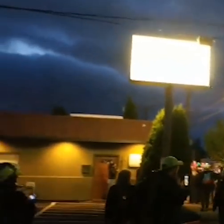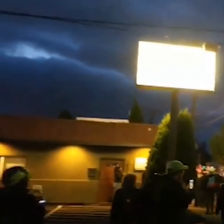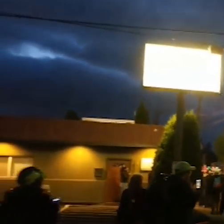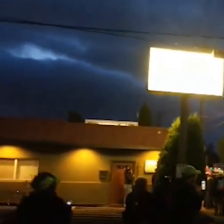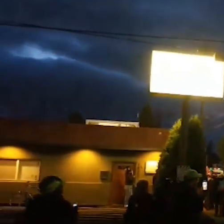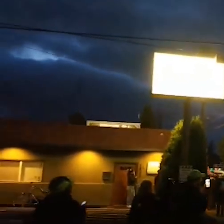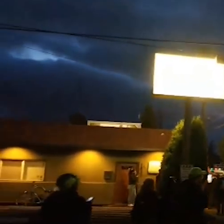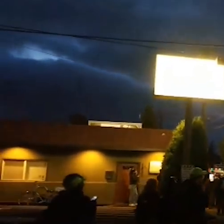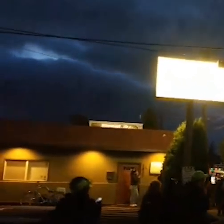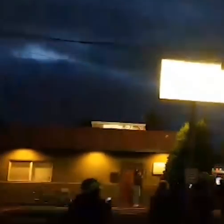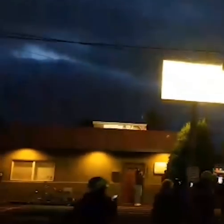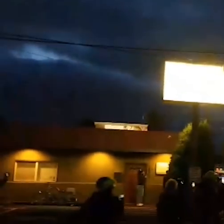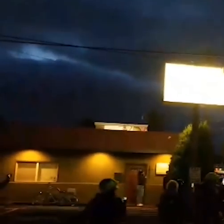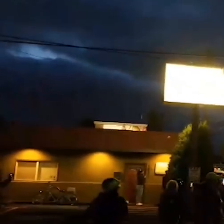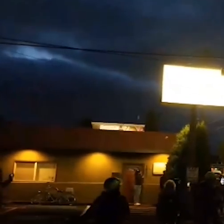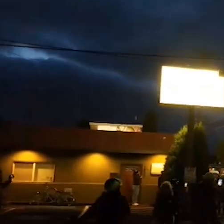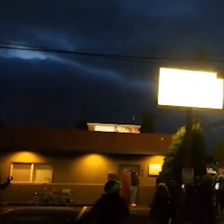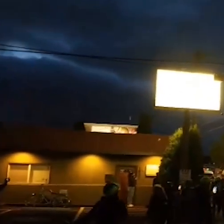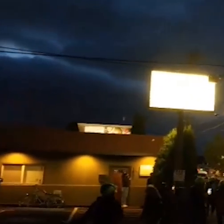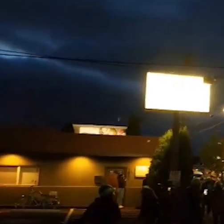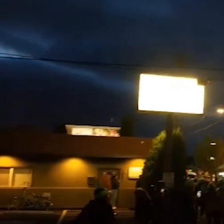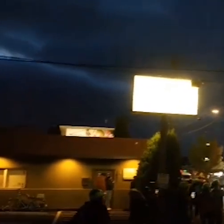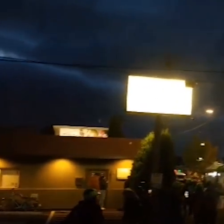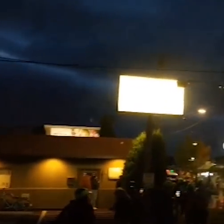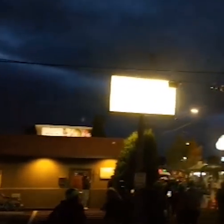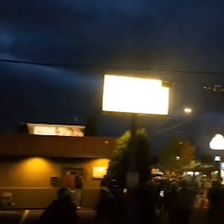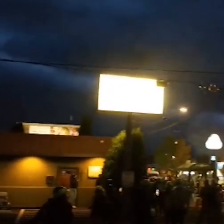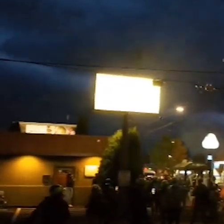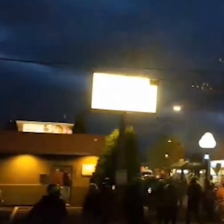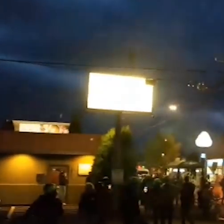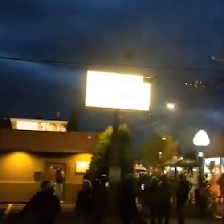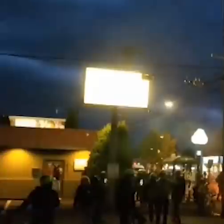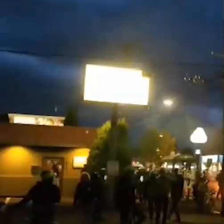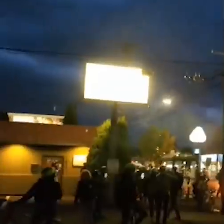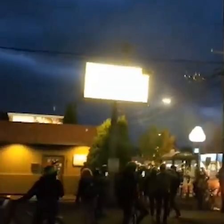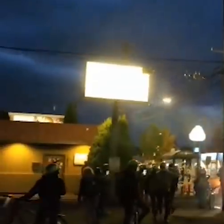So the officers had to move up to try and address this fire